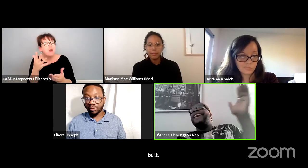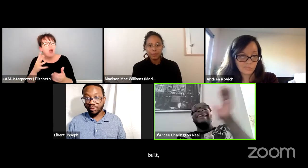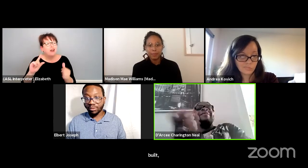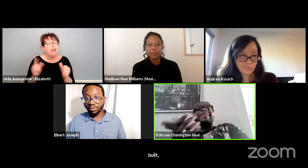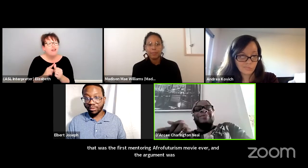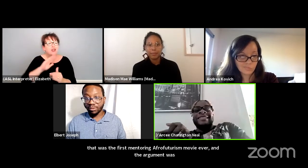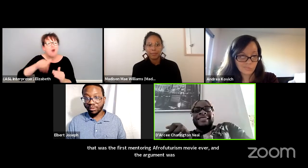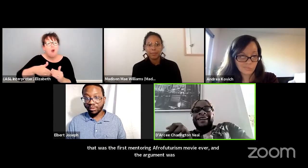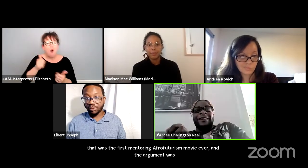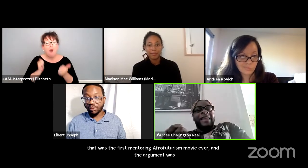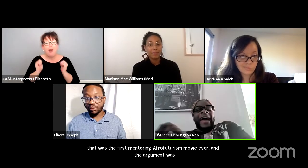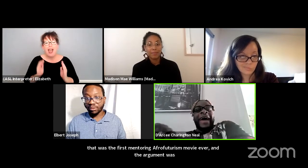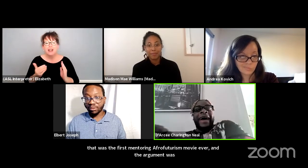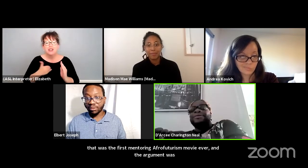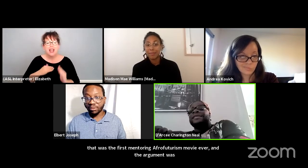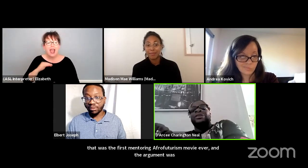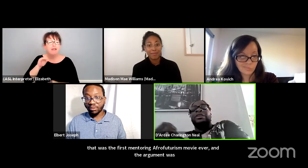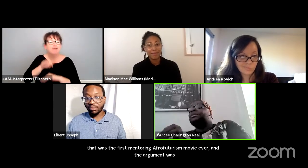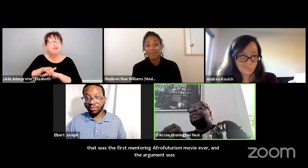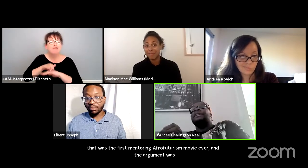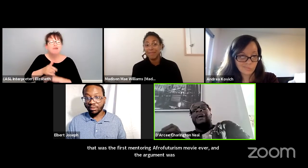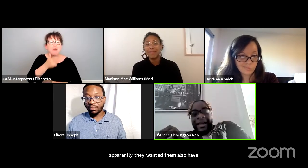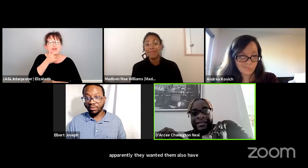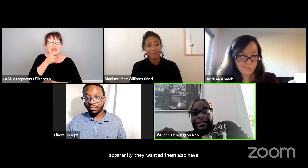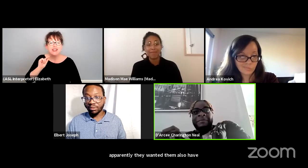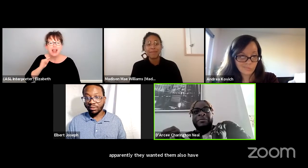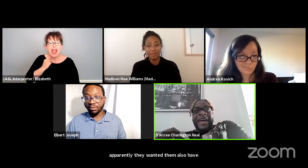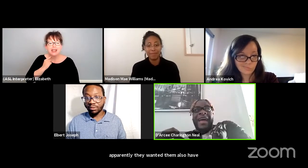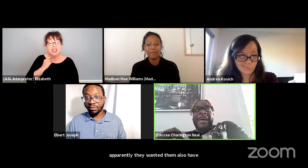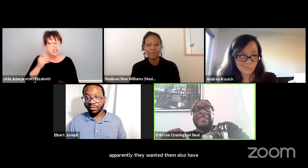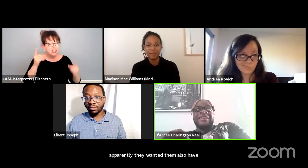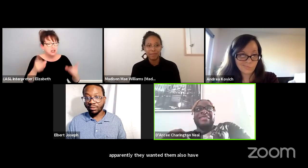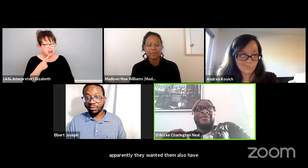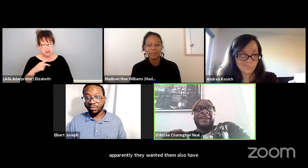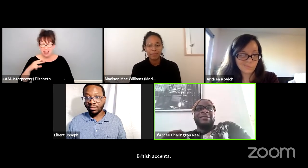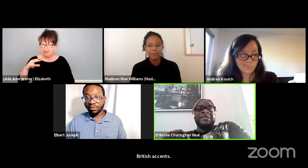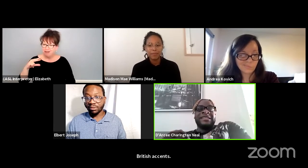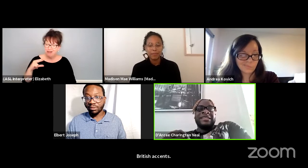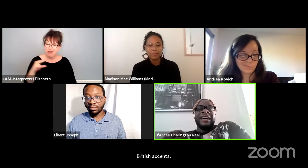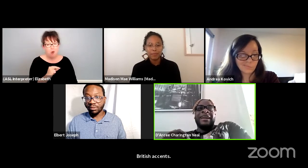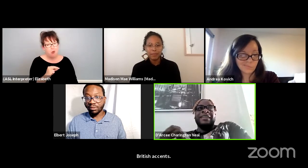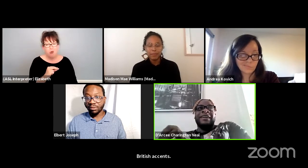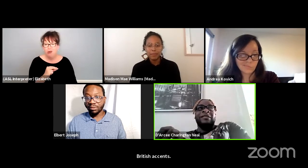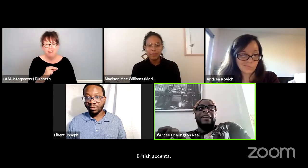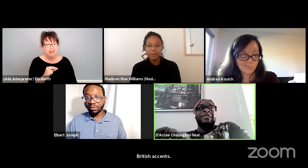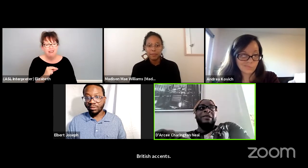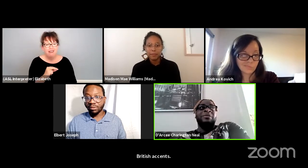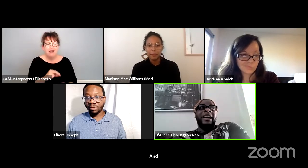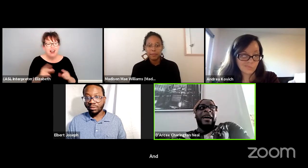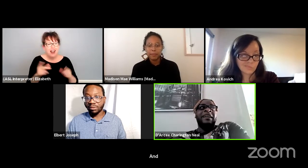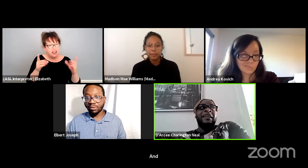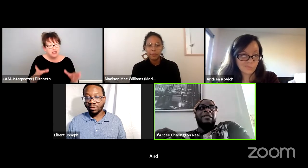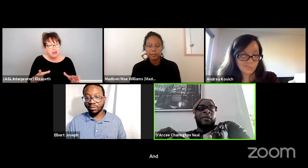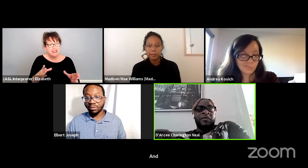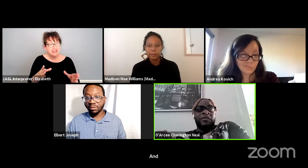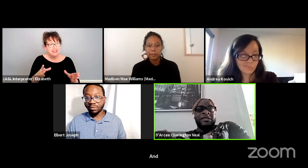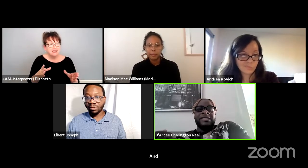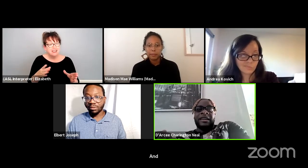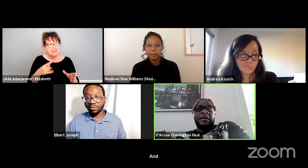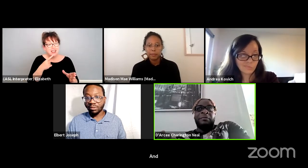And even Lupita Nyong'o was like, absolutely not. And the director was like, you know like the people at Marvel were just like,